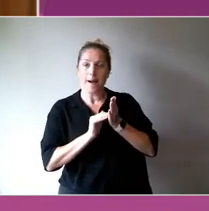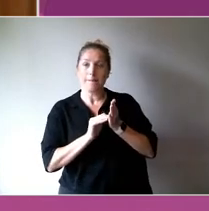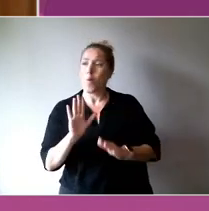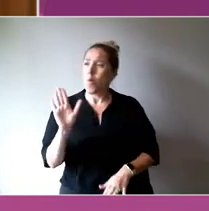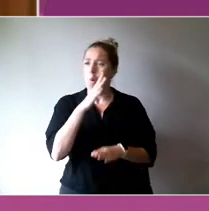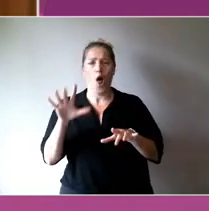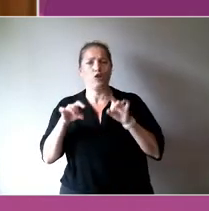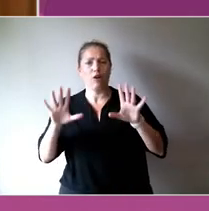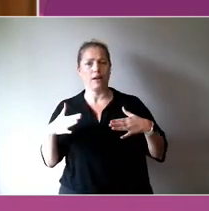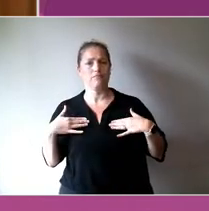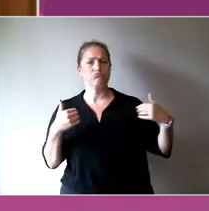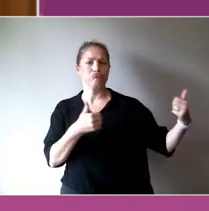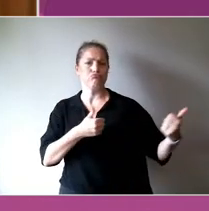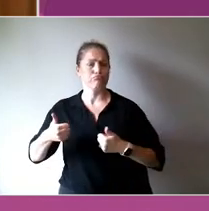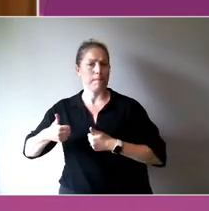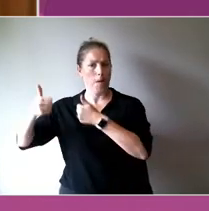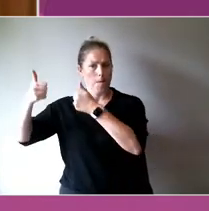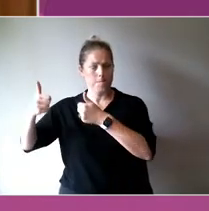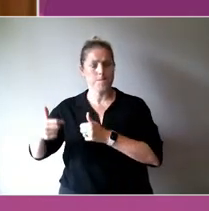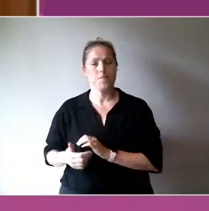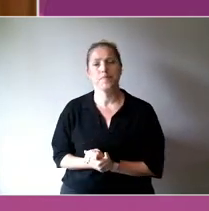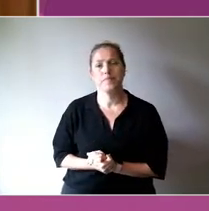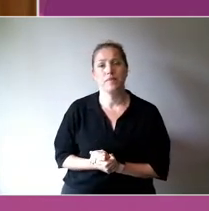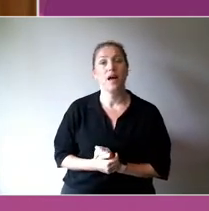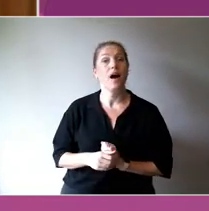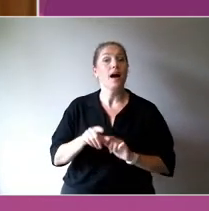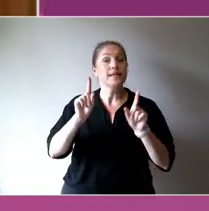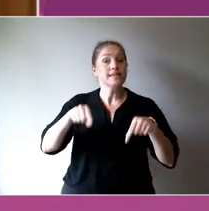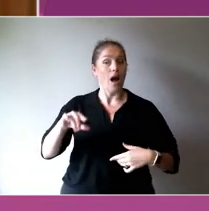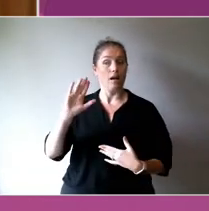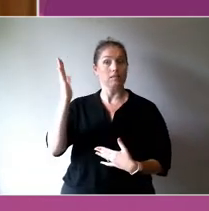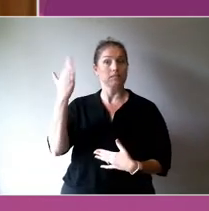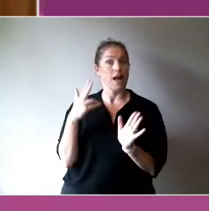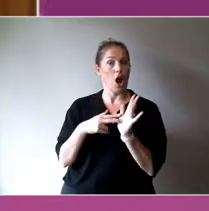Since that November event, we have progressed a series of discussions with key stakeholders